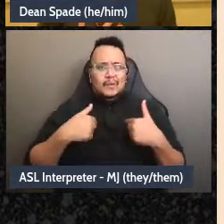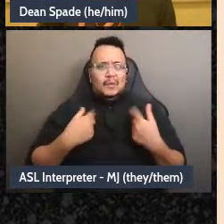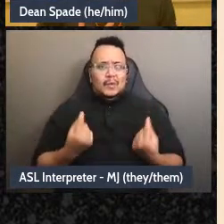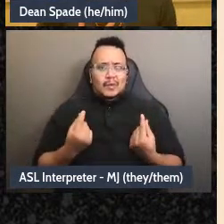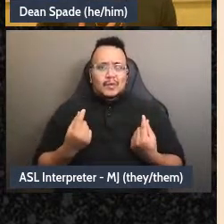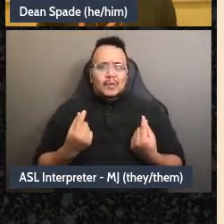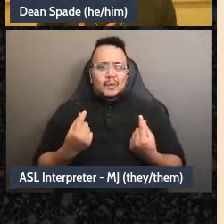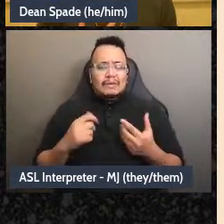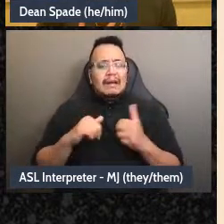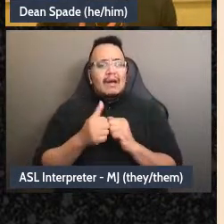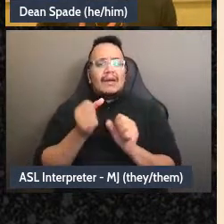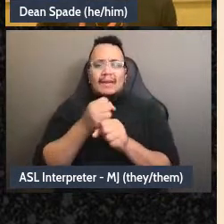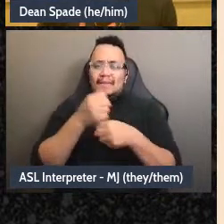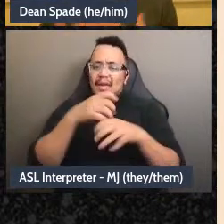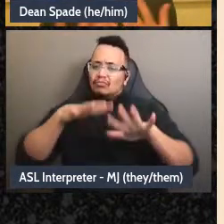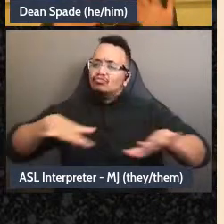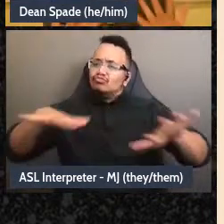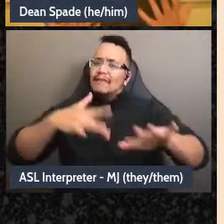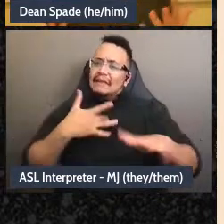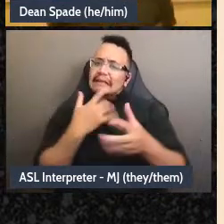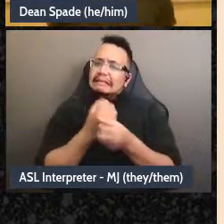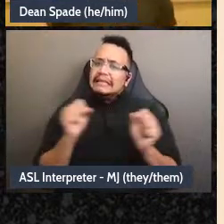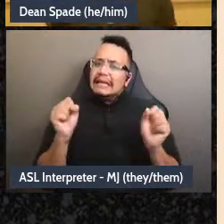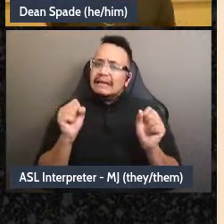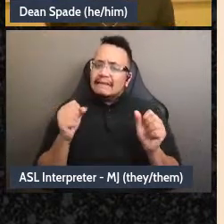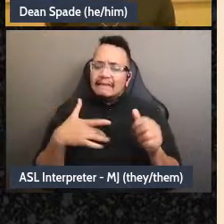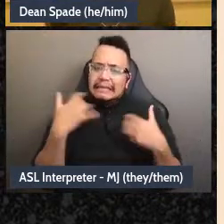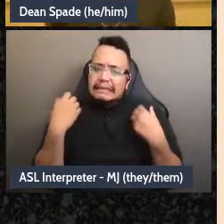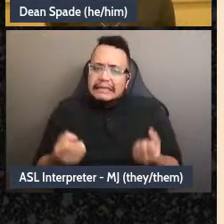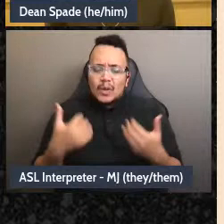place like that for me and others, like, these are like deep questions that relate to this